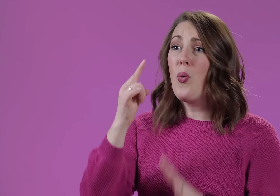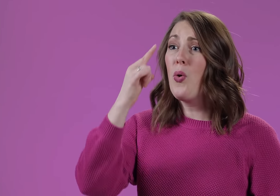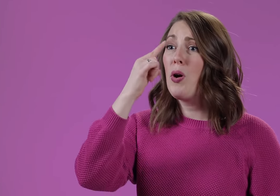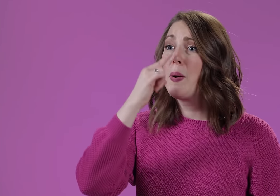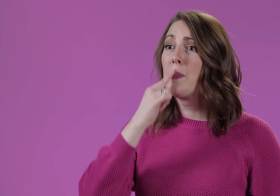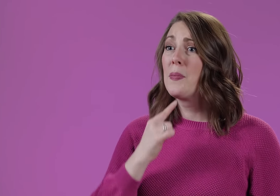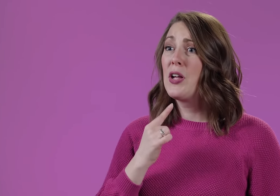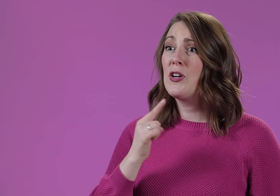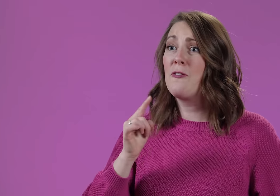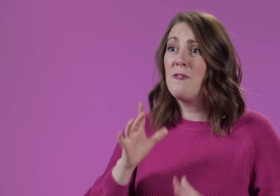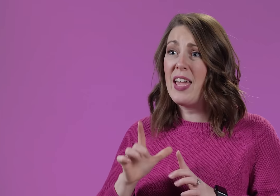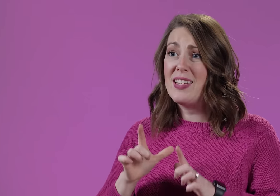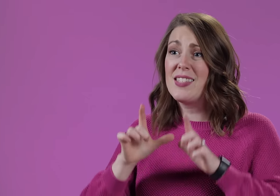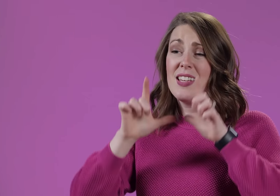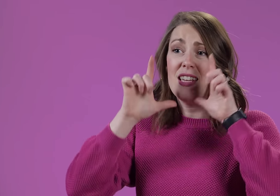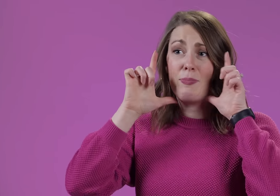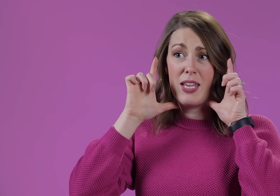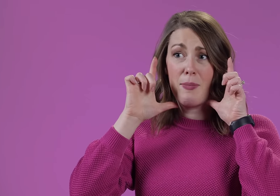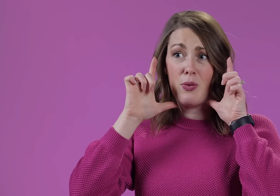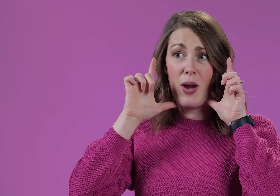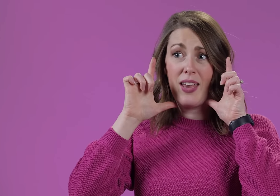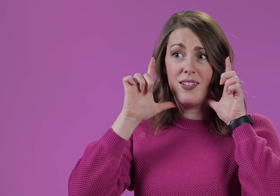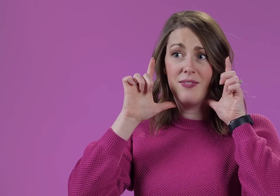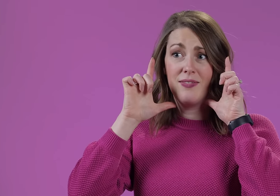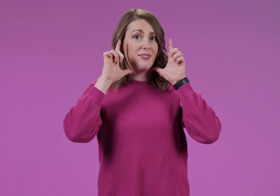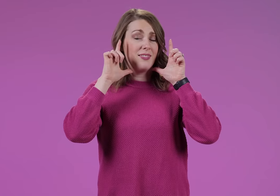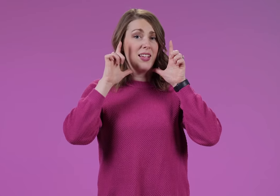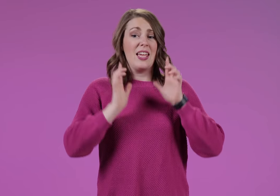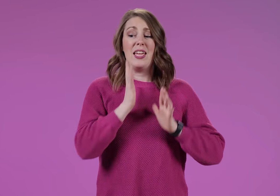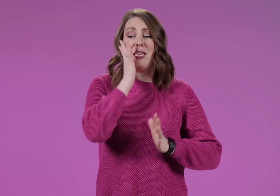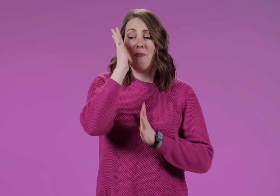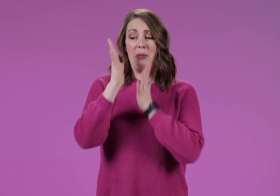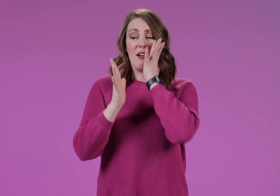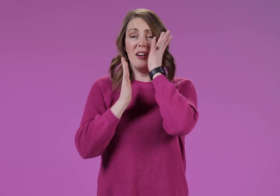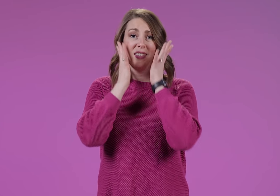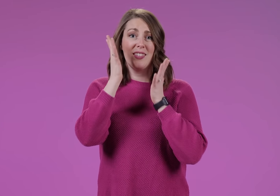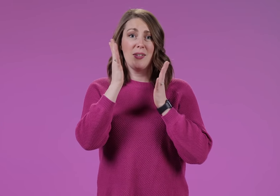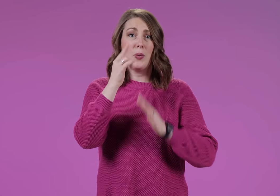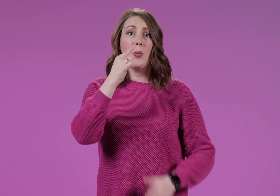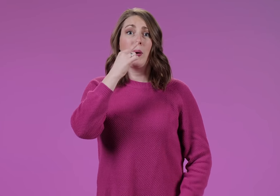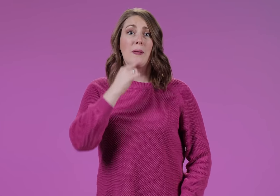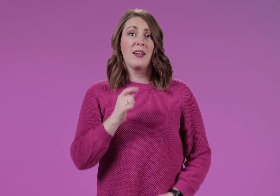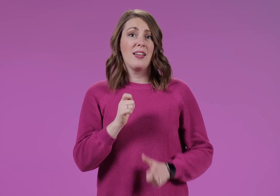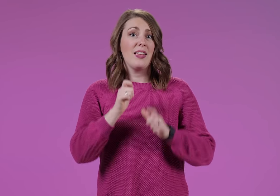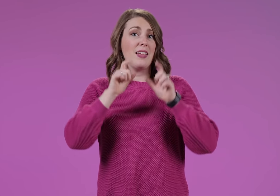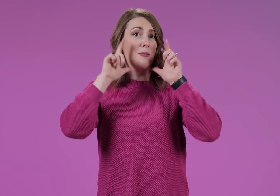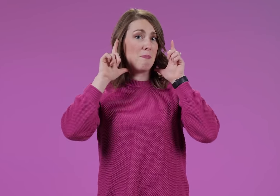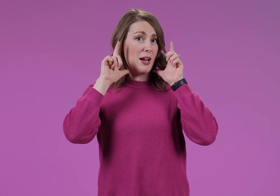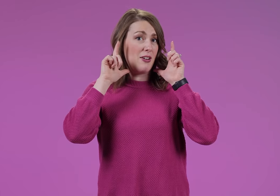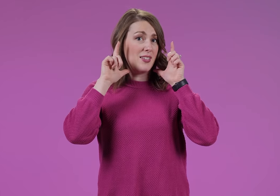or your face is becoming red. EMBARRASSED or EMBARRASSED